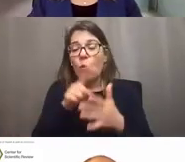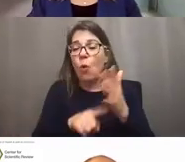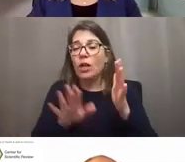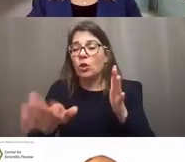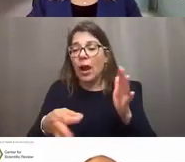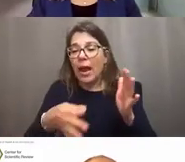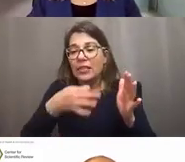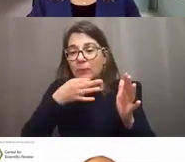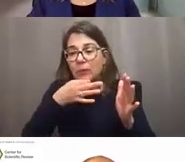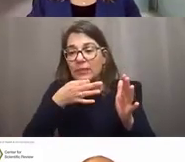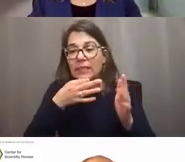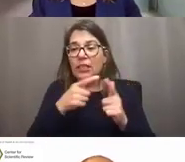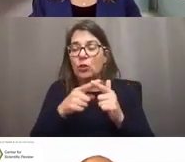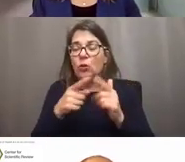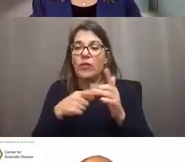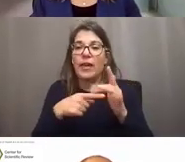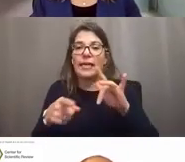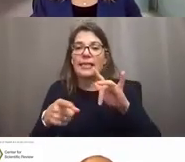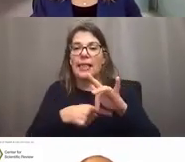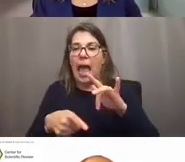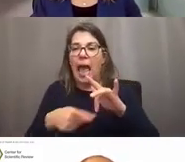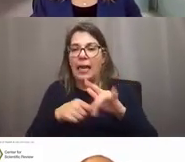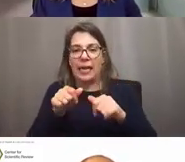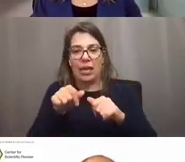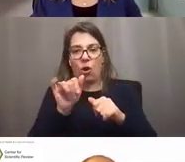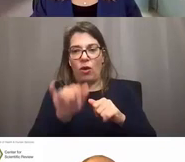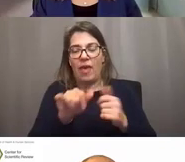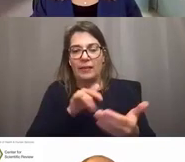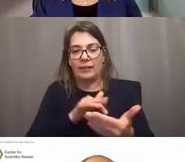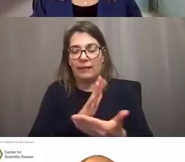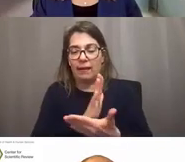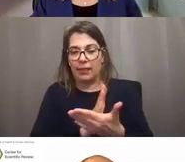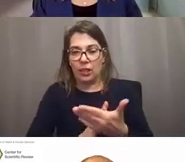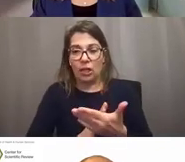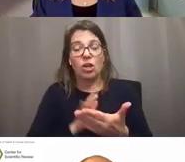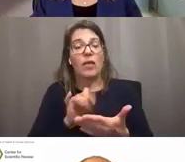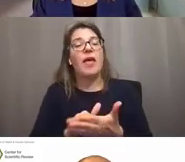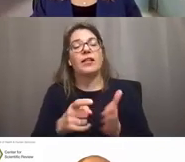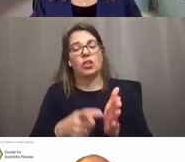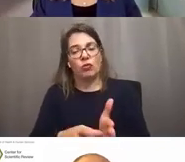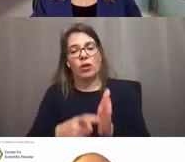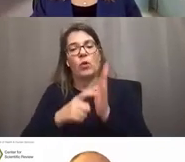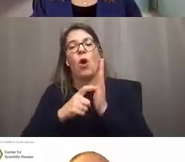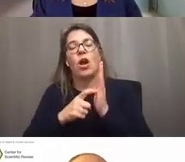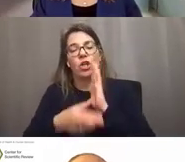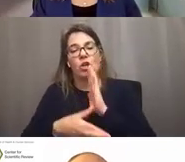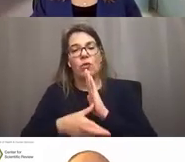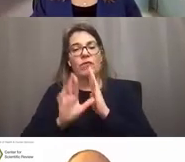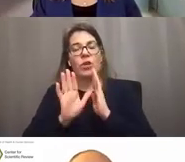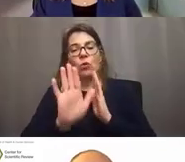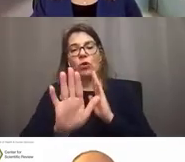you think is lacking on that study section that is required to review your application,